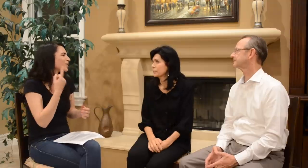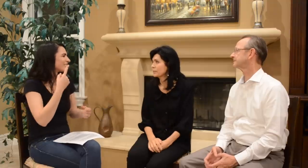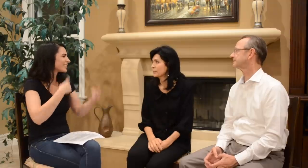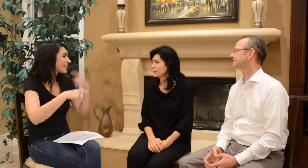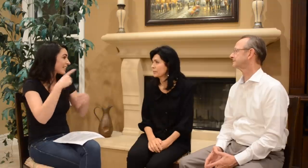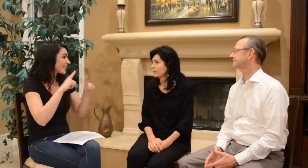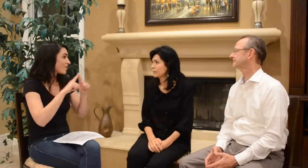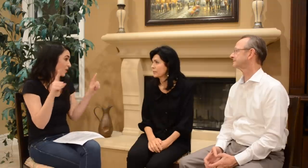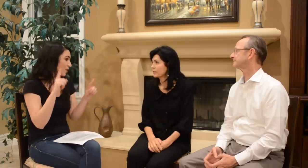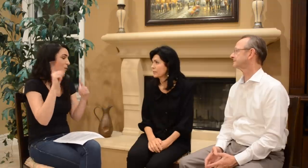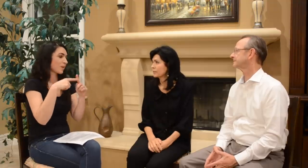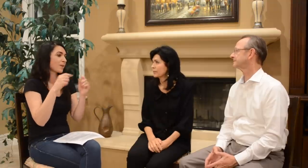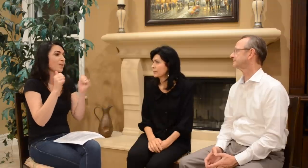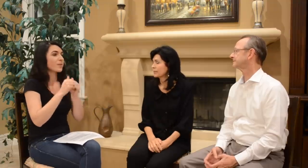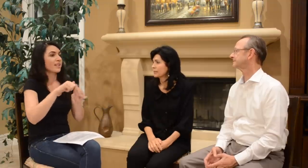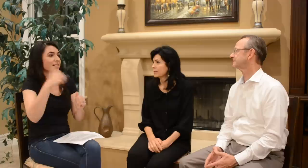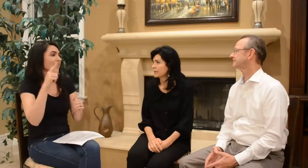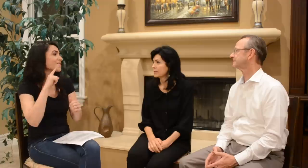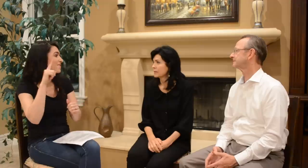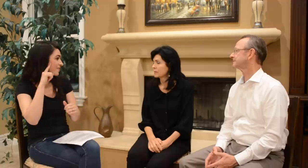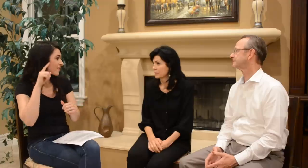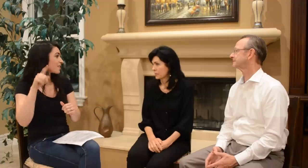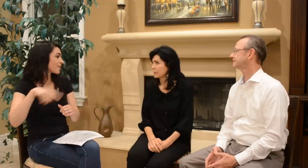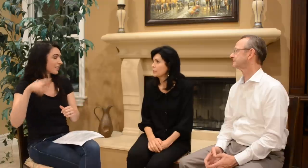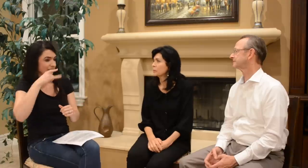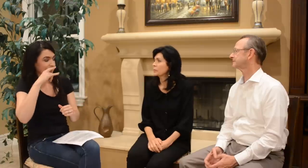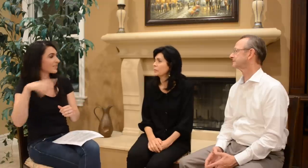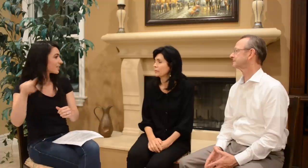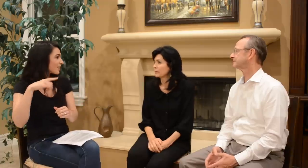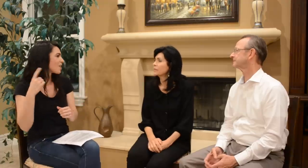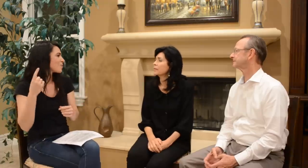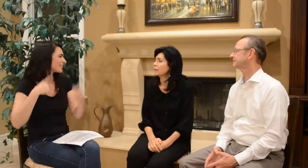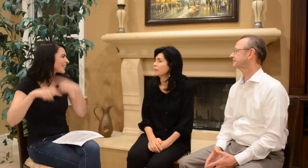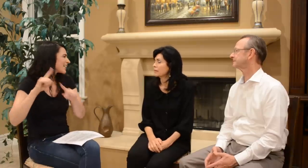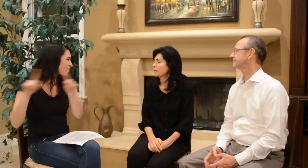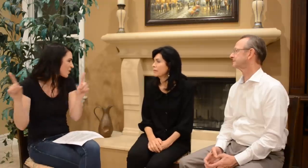Yeah… I have always signed differently with other deaf kids, I signed differently with them...